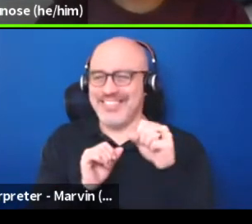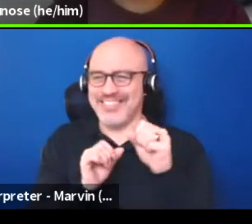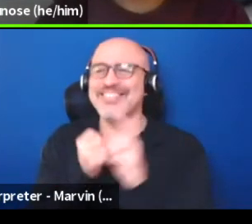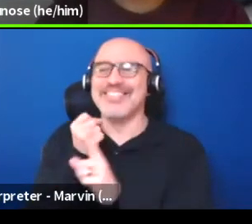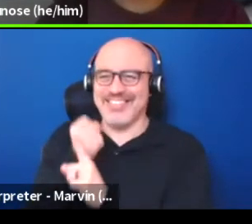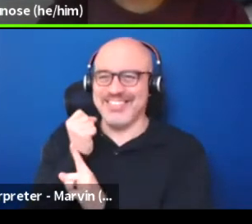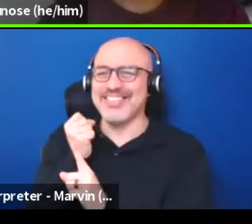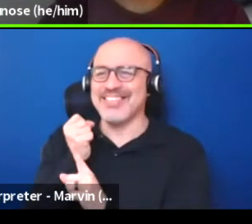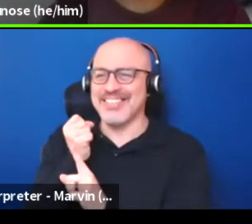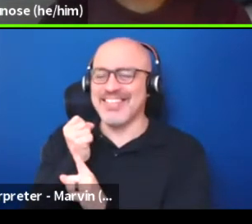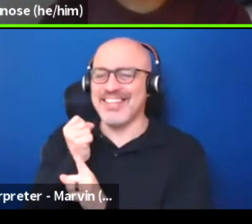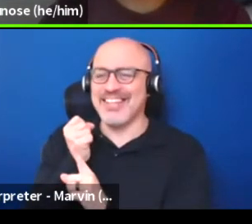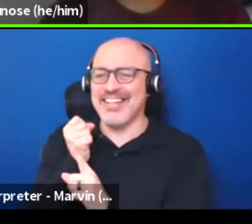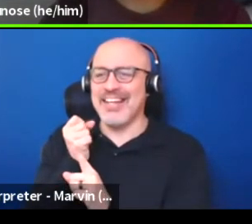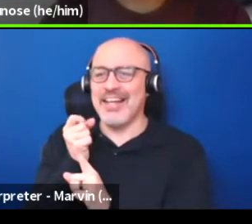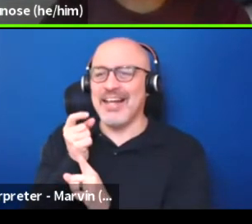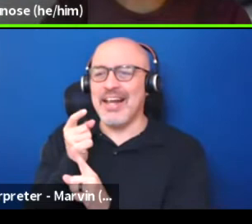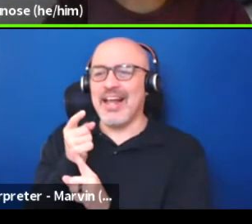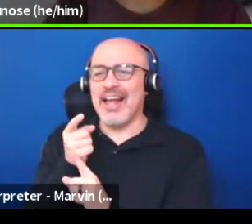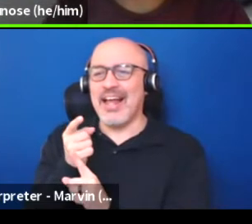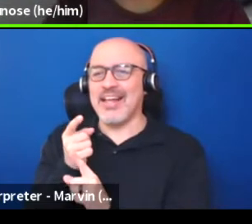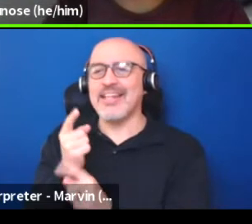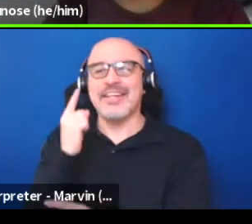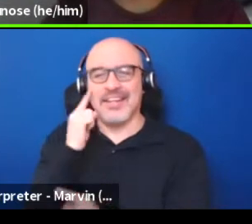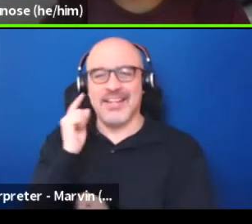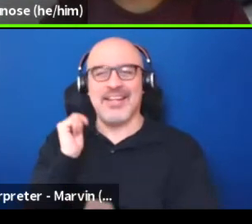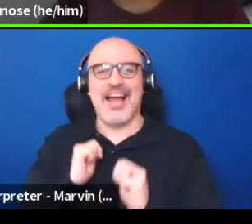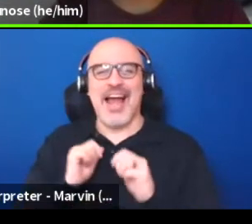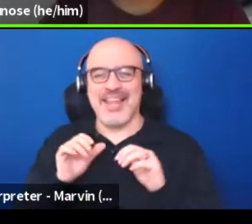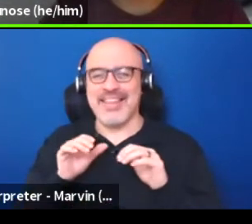So I think theater can be a really important tool